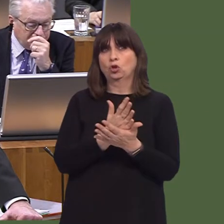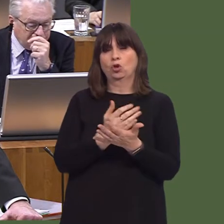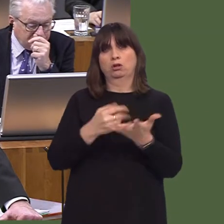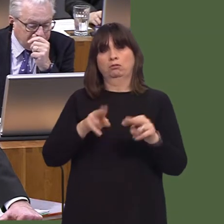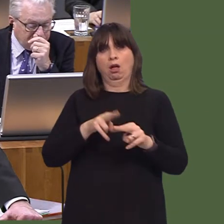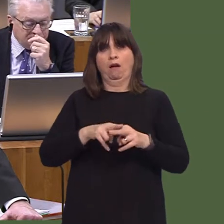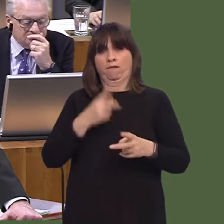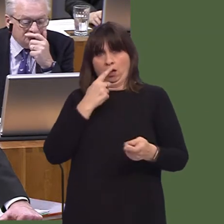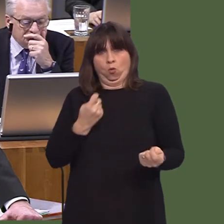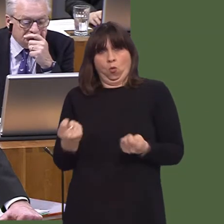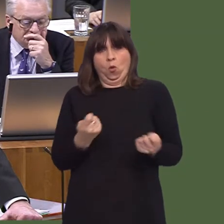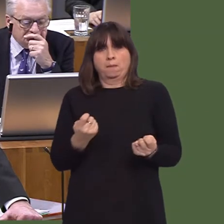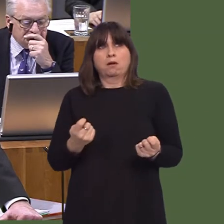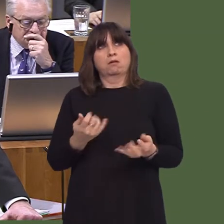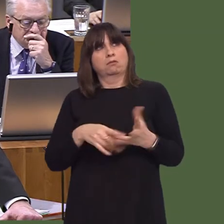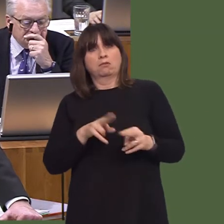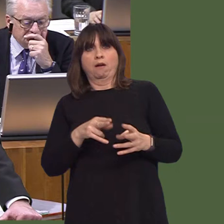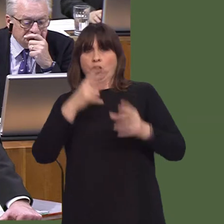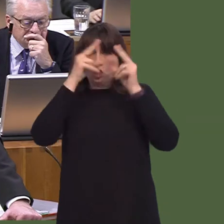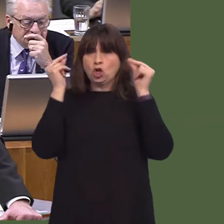than necessary, or patients discharged without a care package in place.